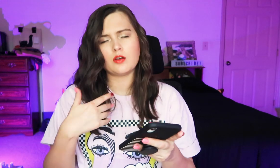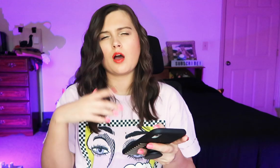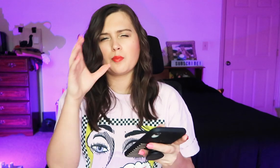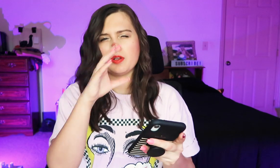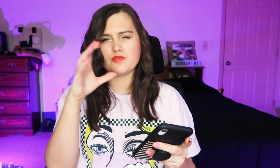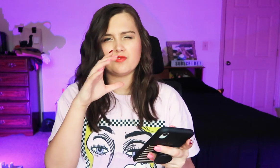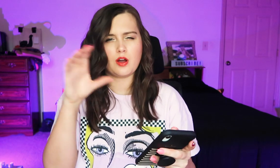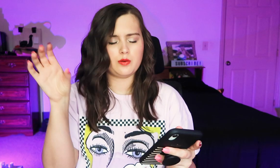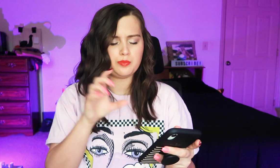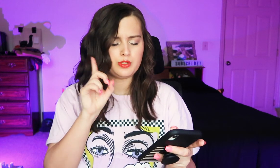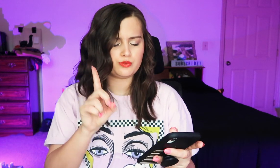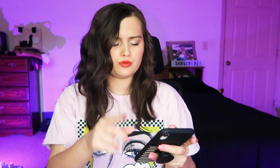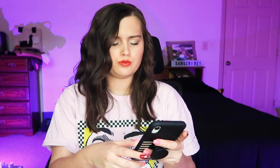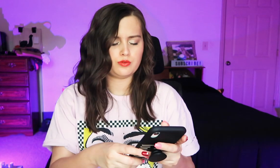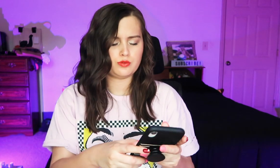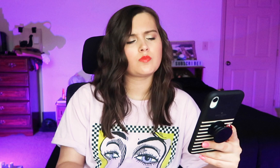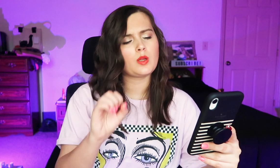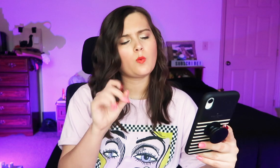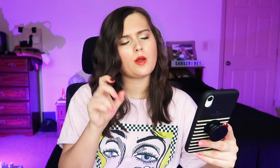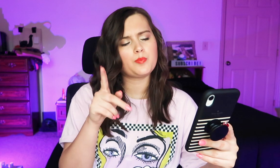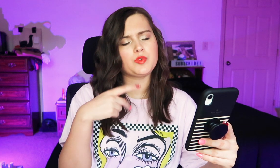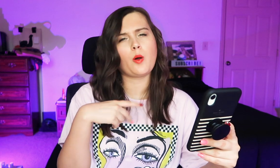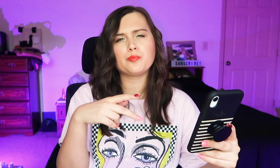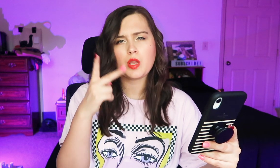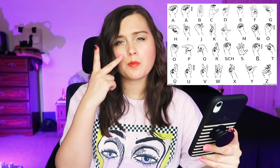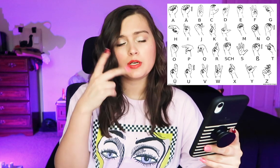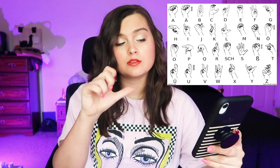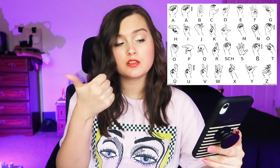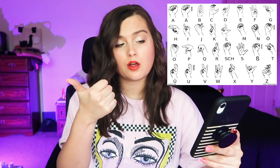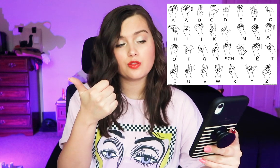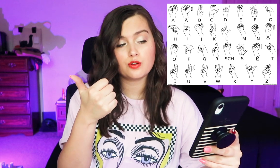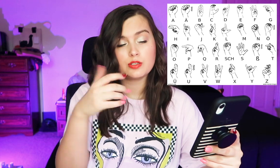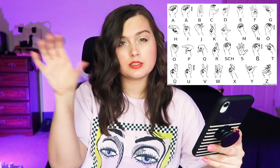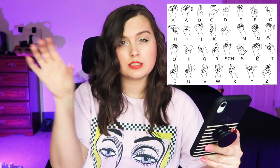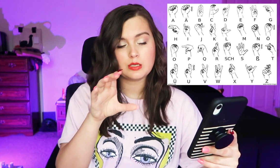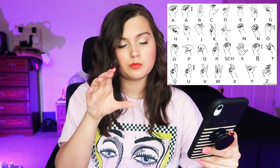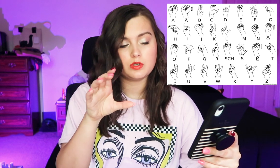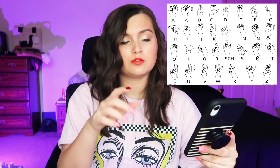I'm gonna look for this picture. Okay, I'm looking at this other picture.